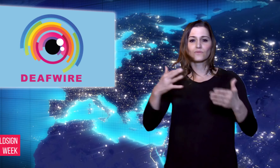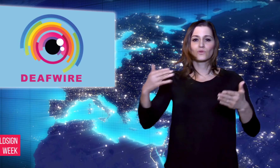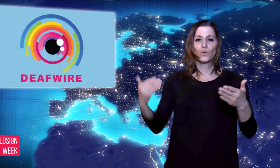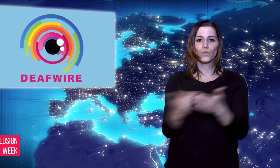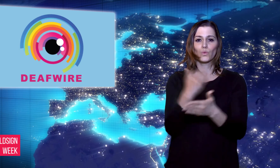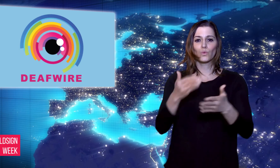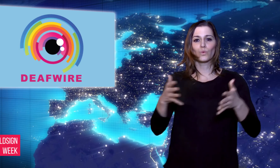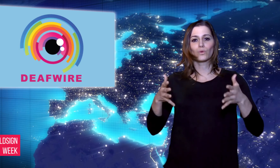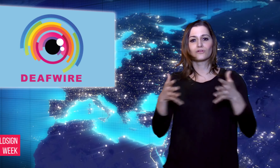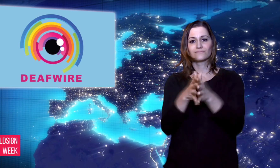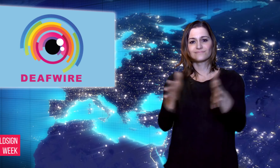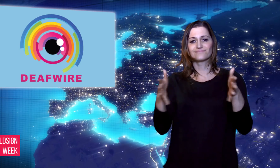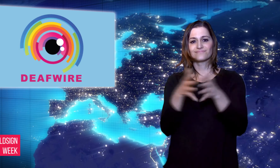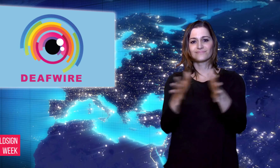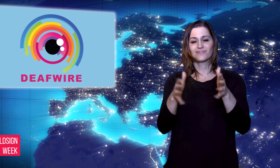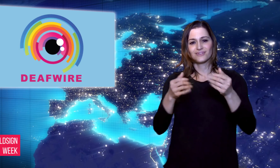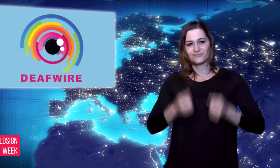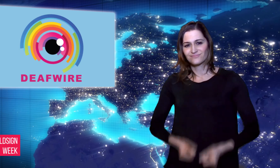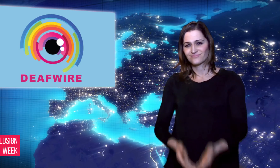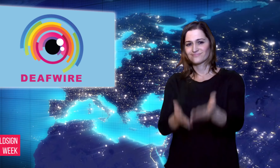Now, let’s go to next story.